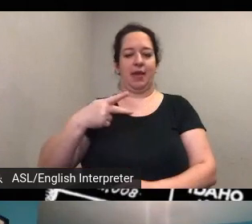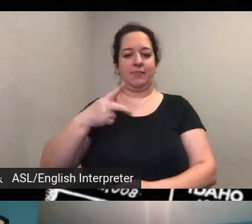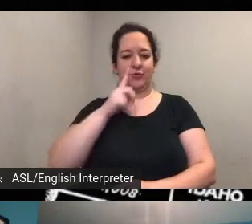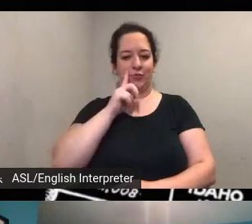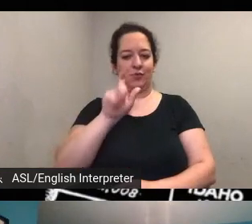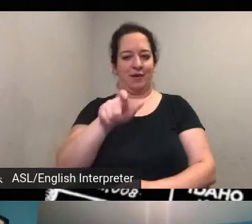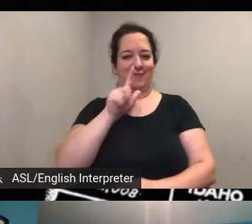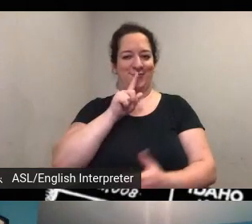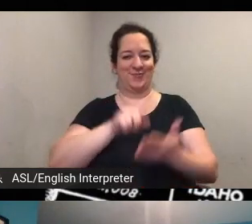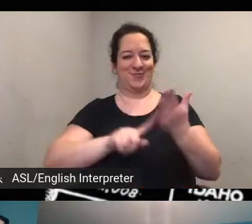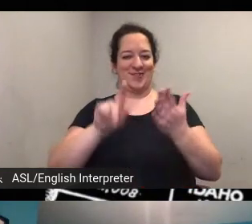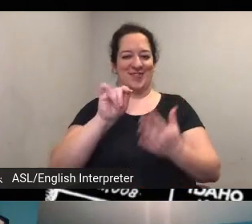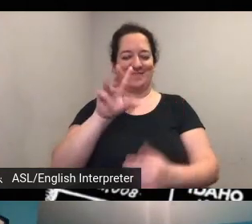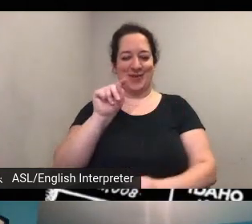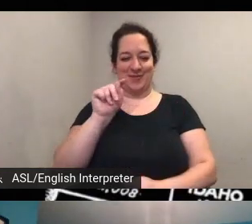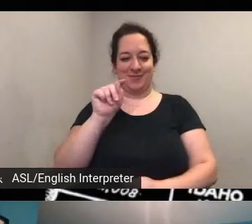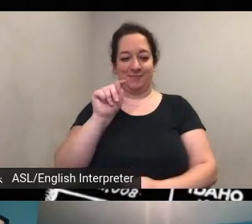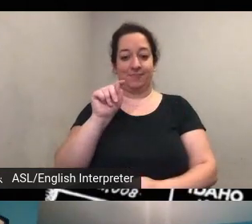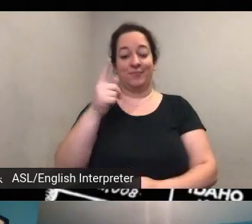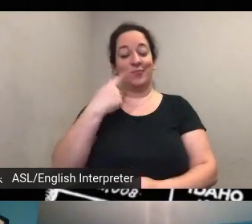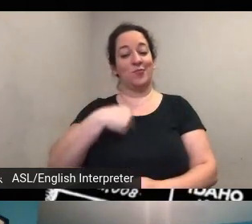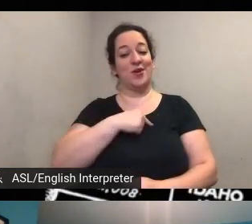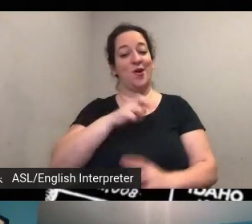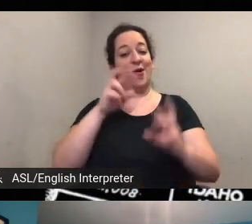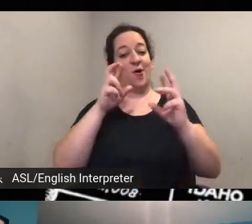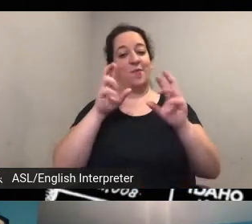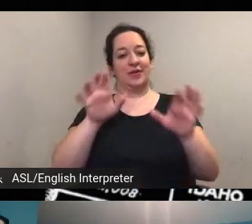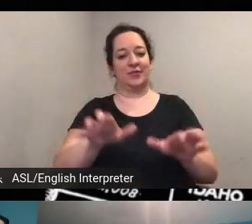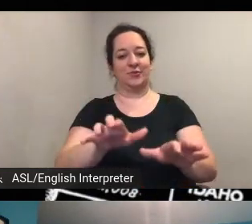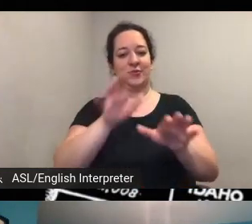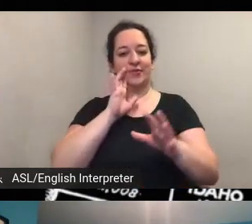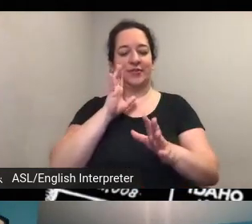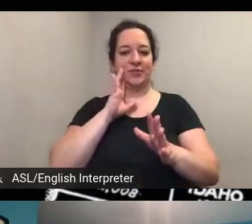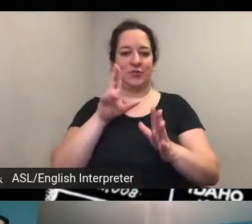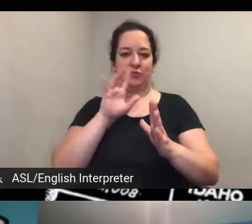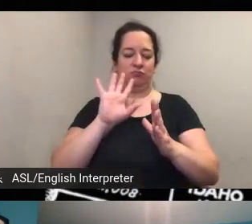we're hoping to do is to to piggyback on all the work that uh